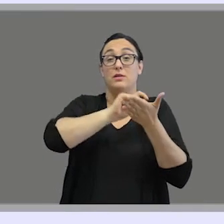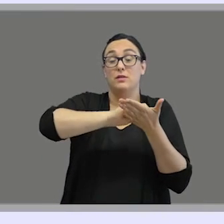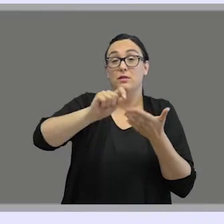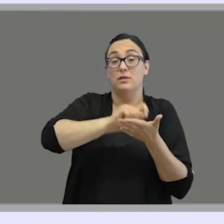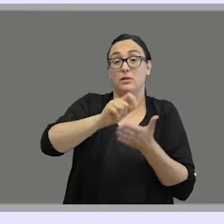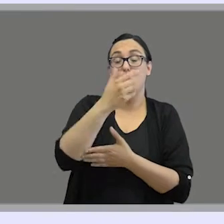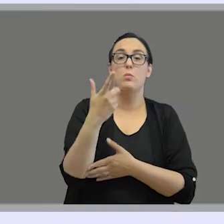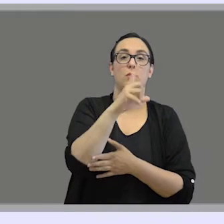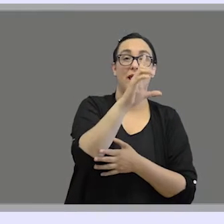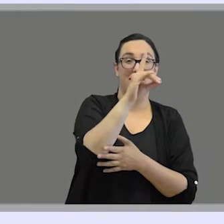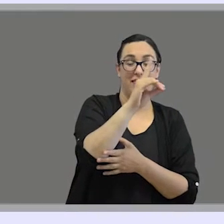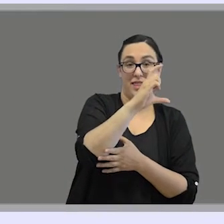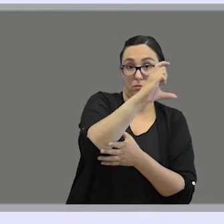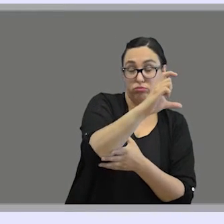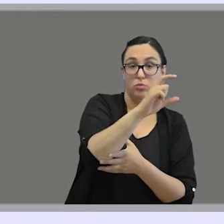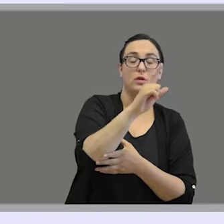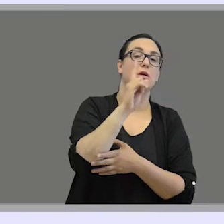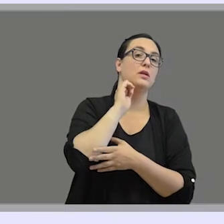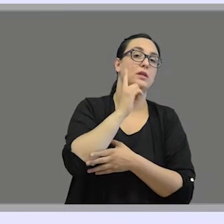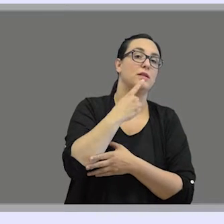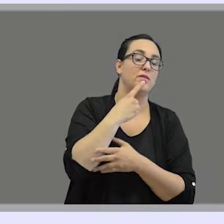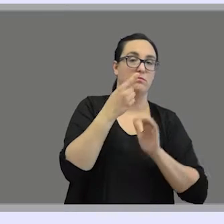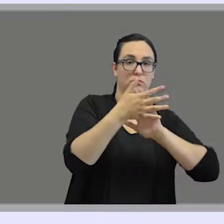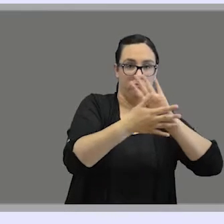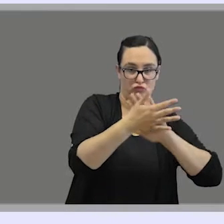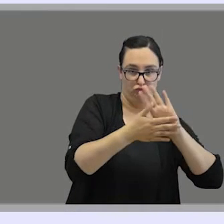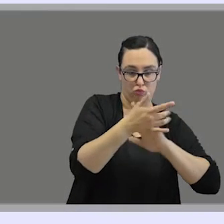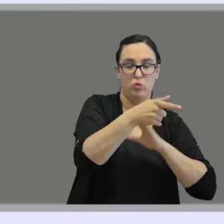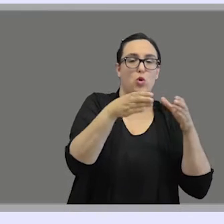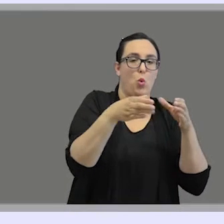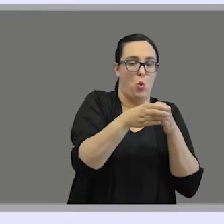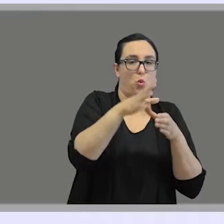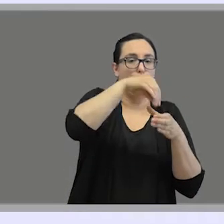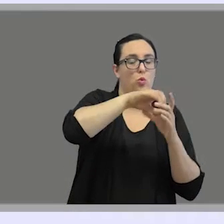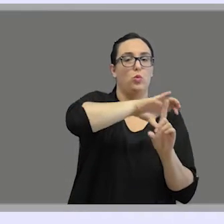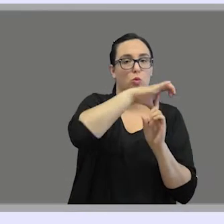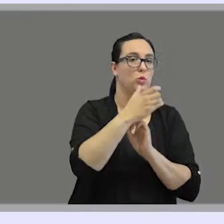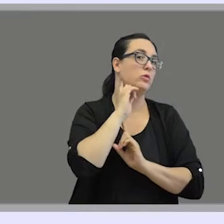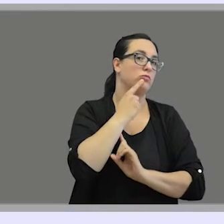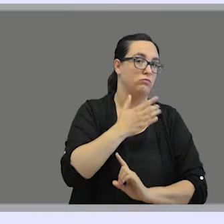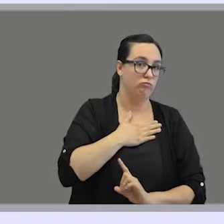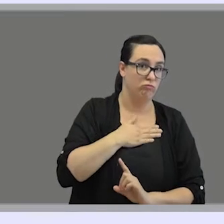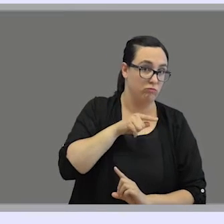to refer to the deaf signers and deaf people that are culturally part of the deaf communities;